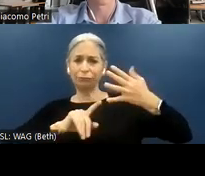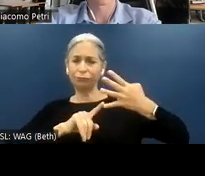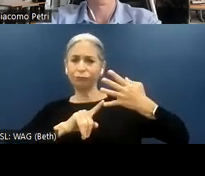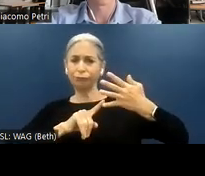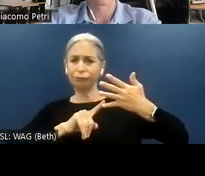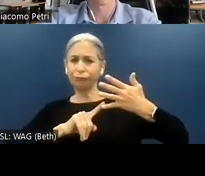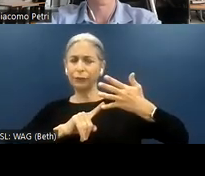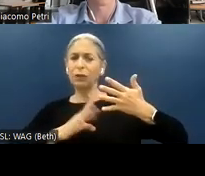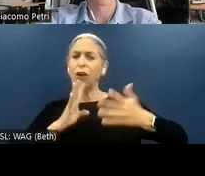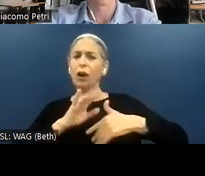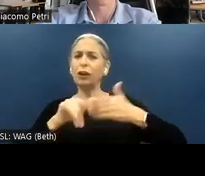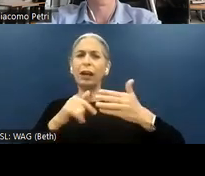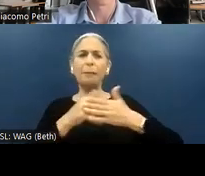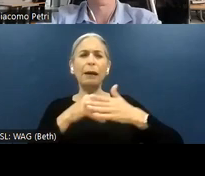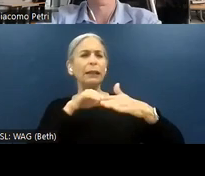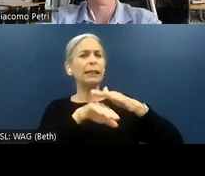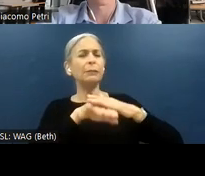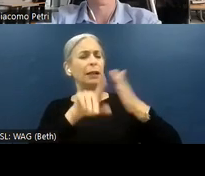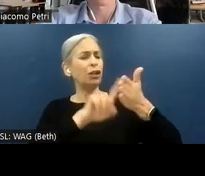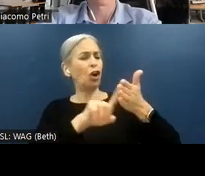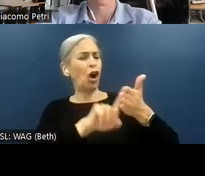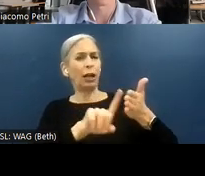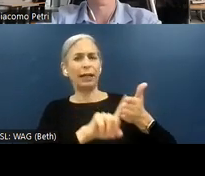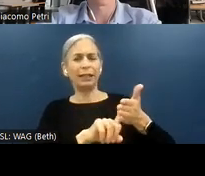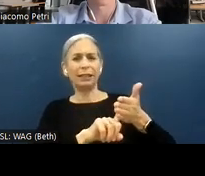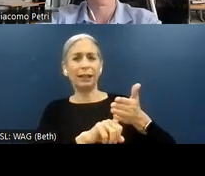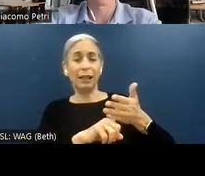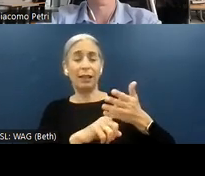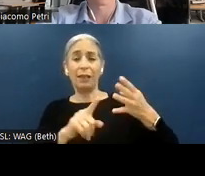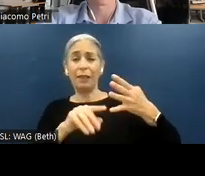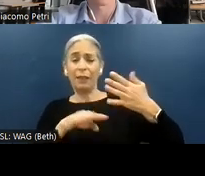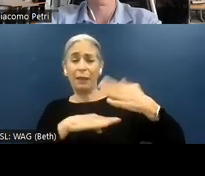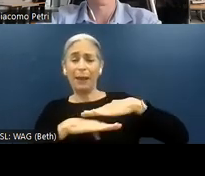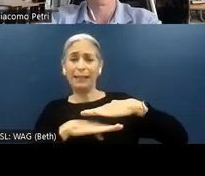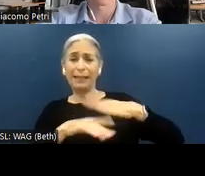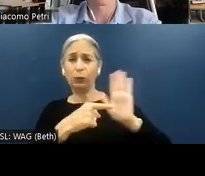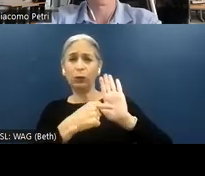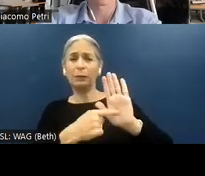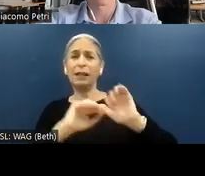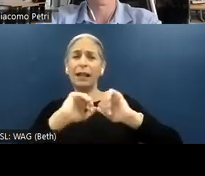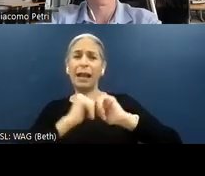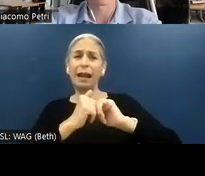talk about an accessibility audit, the basic is represented by the Web Content Accessibility